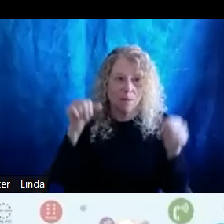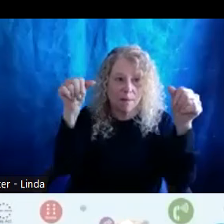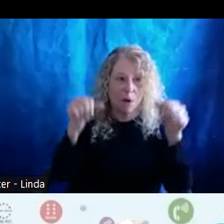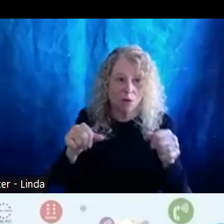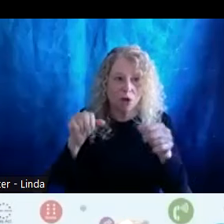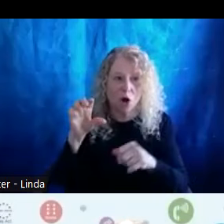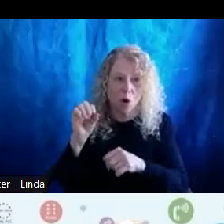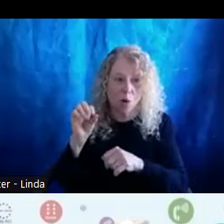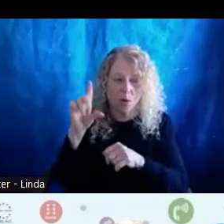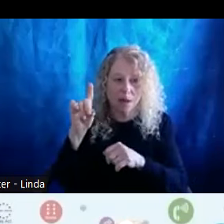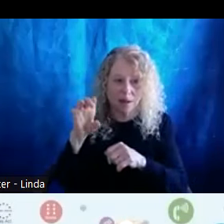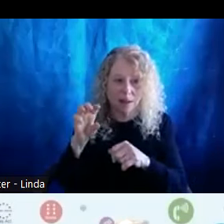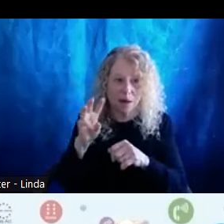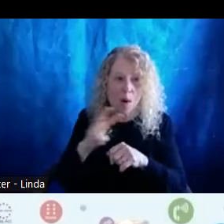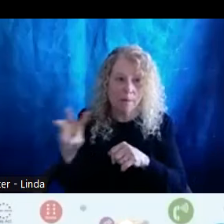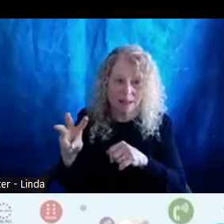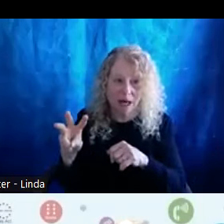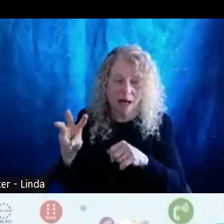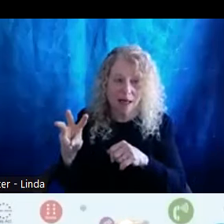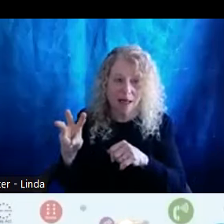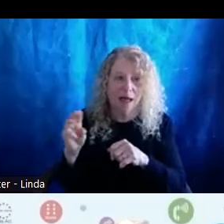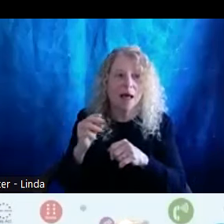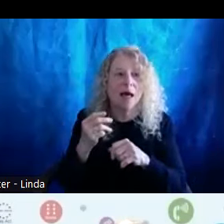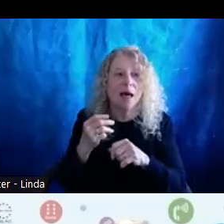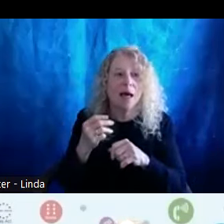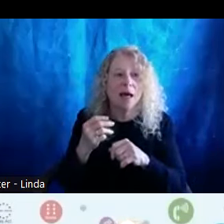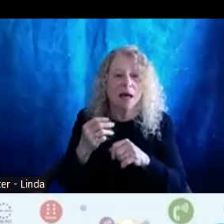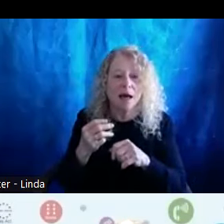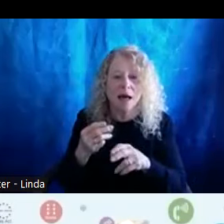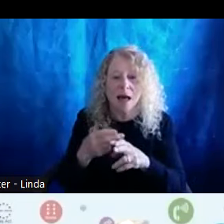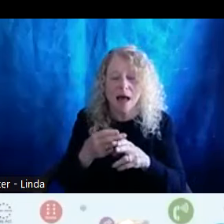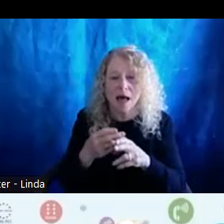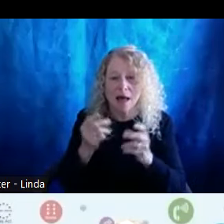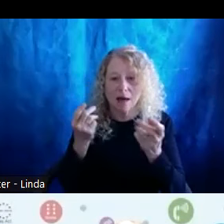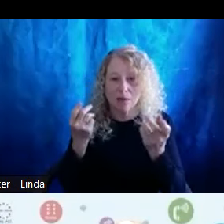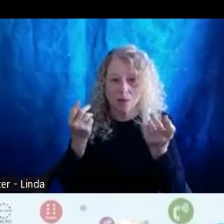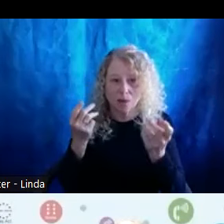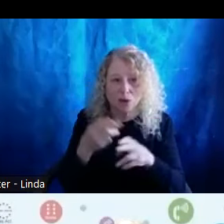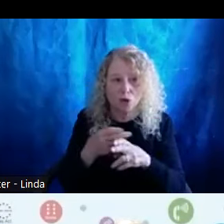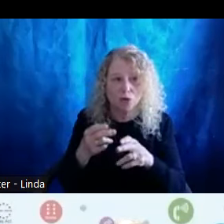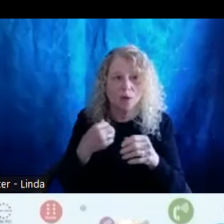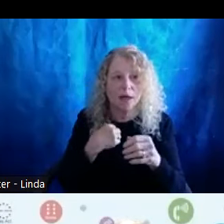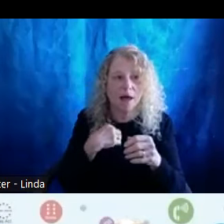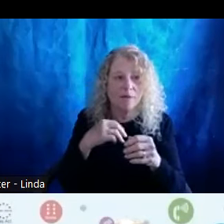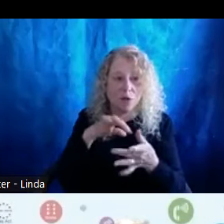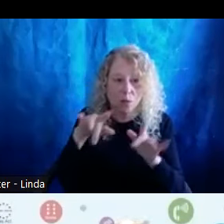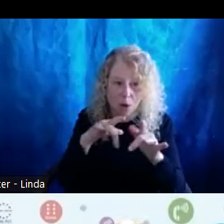Oregon Disabilities Commission website as soon as we can get the recording embedded with captioning for accessibility.